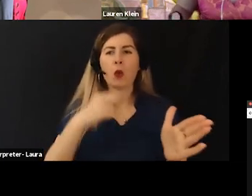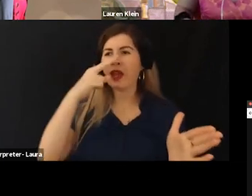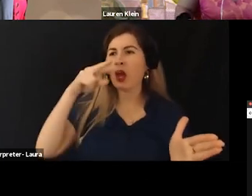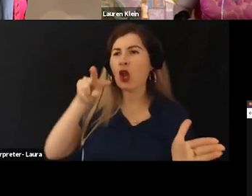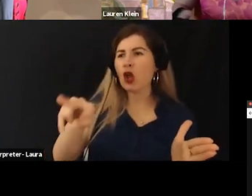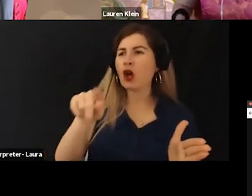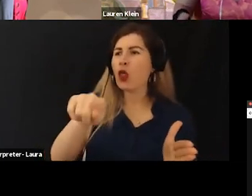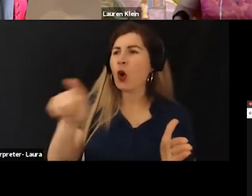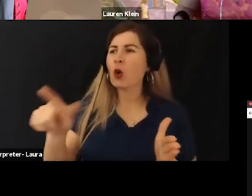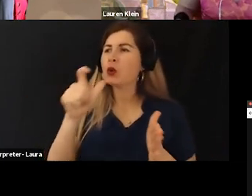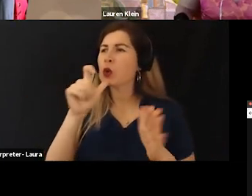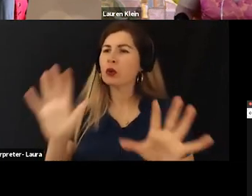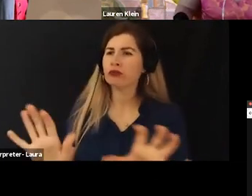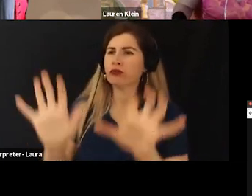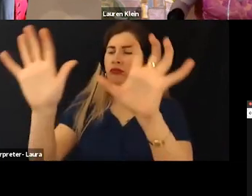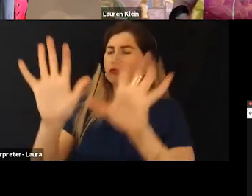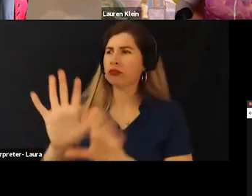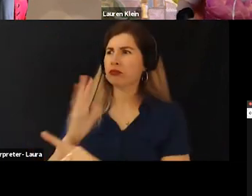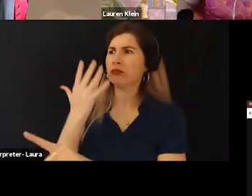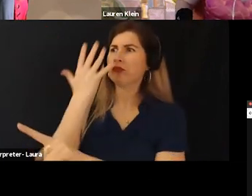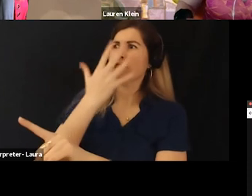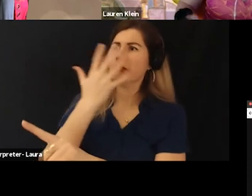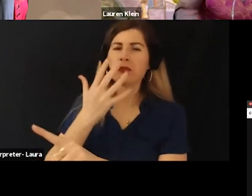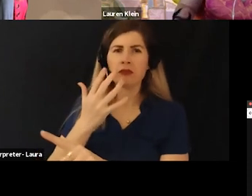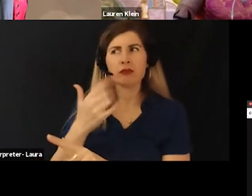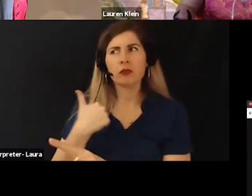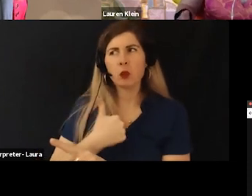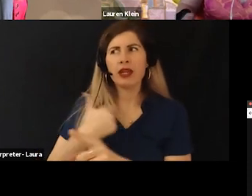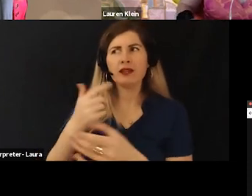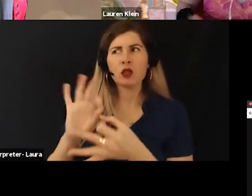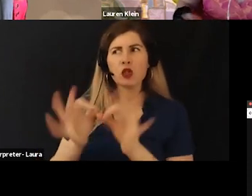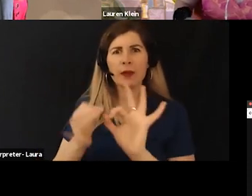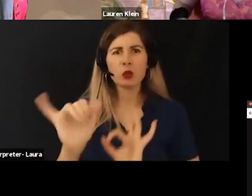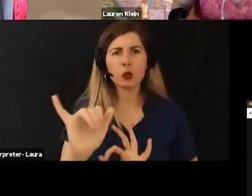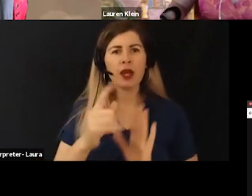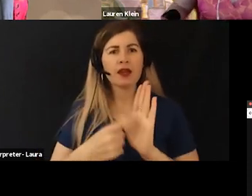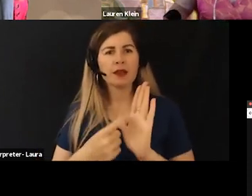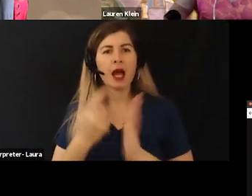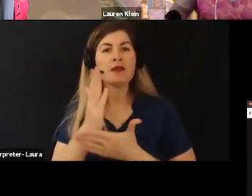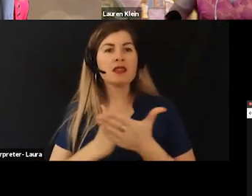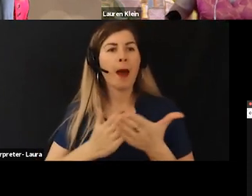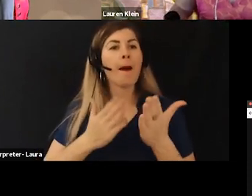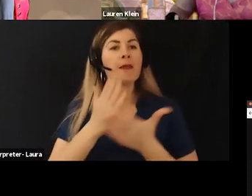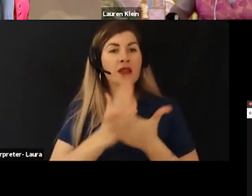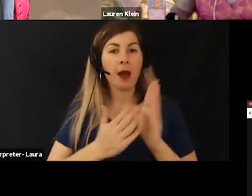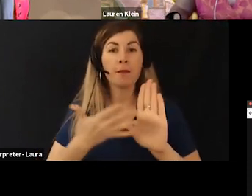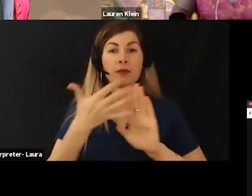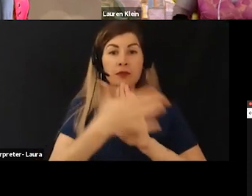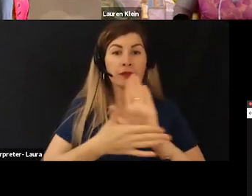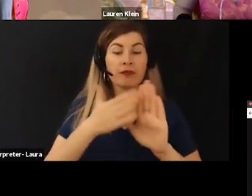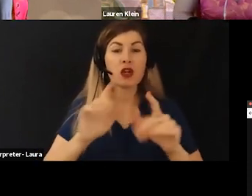We tend to believe that minimal charts sort of scientific looking charts are actually more truthful than they actually are.